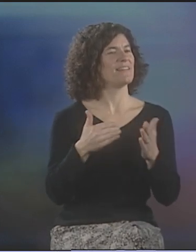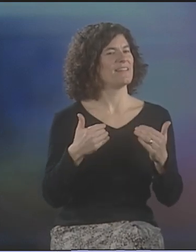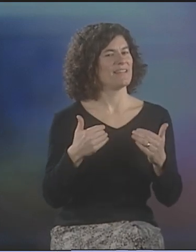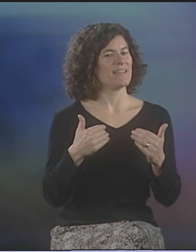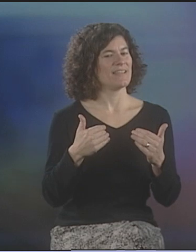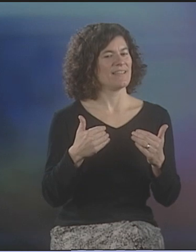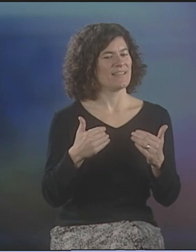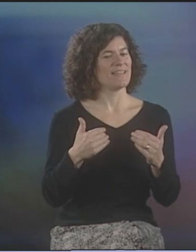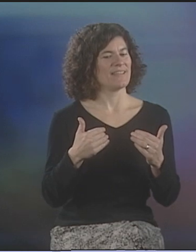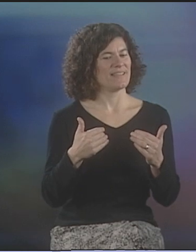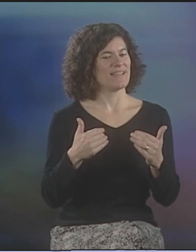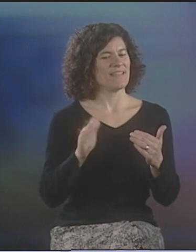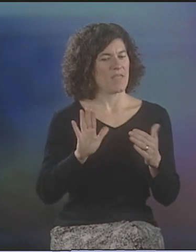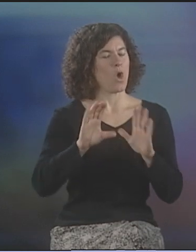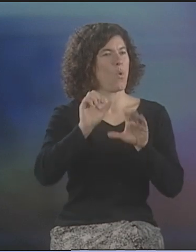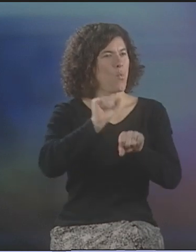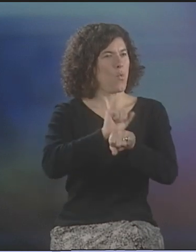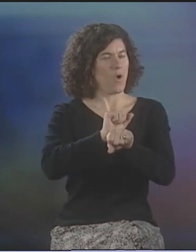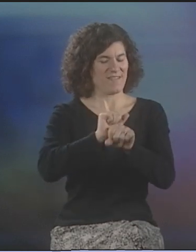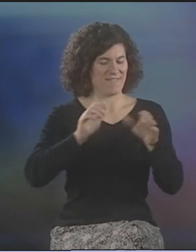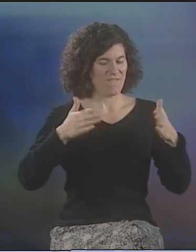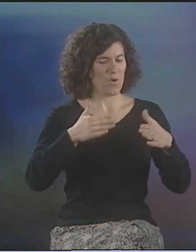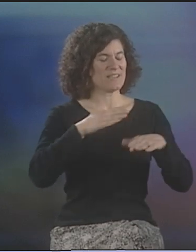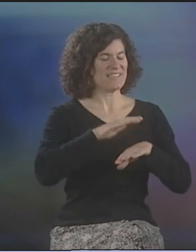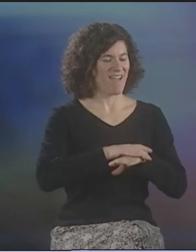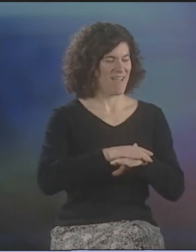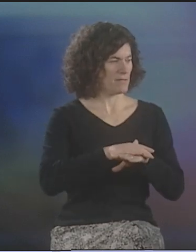AND SO, QUITE OFTEN, IN HIS OWN WORK,